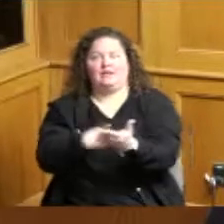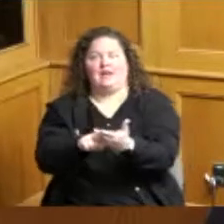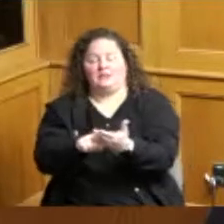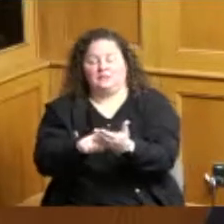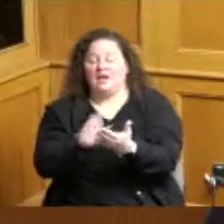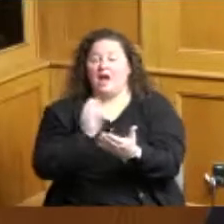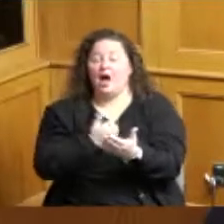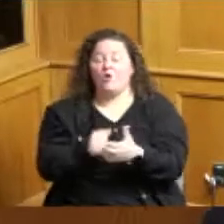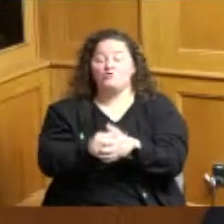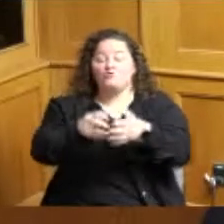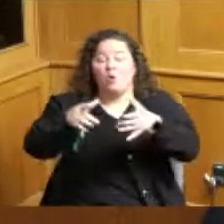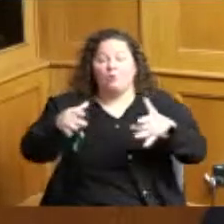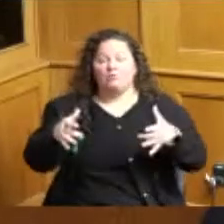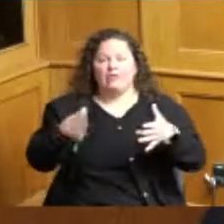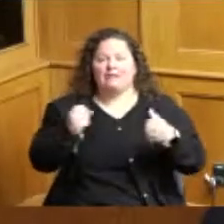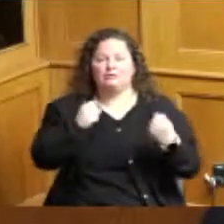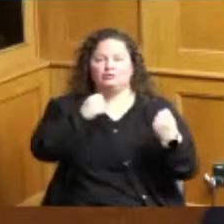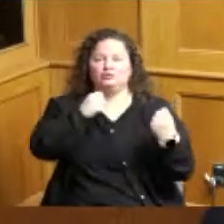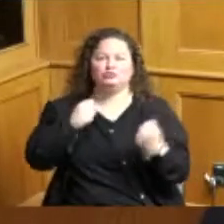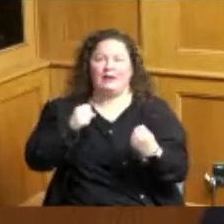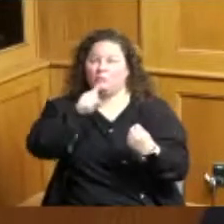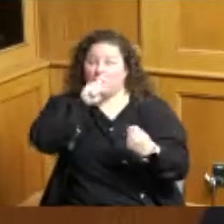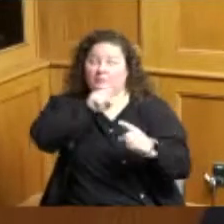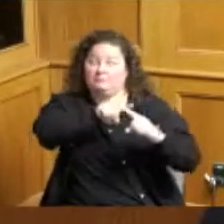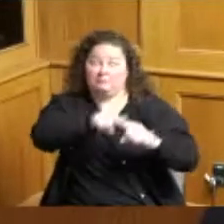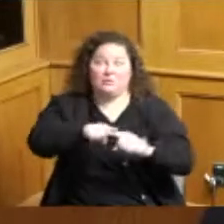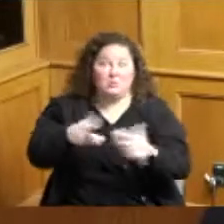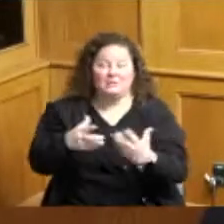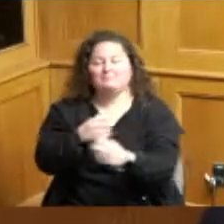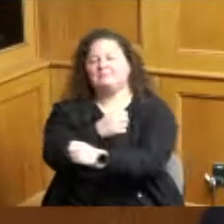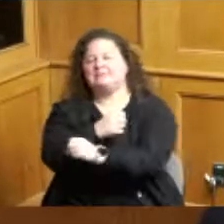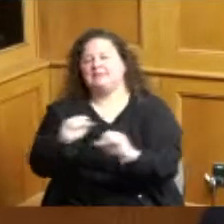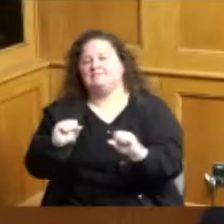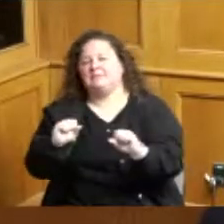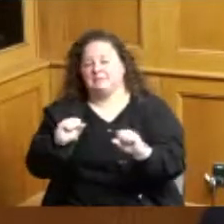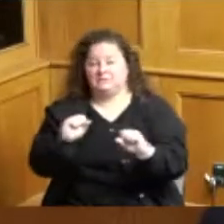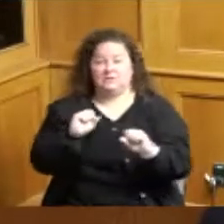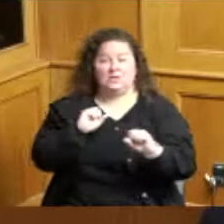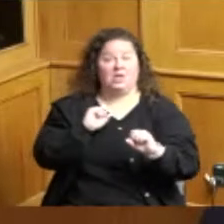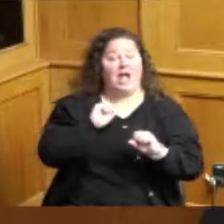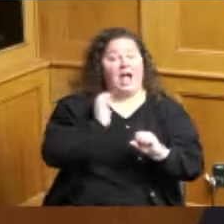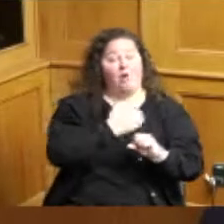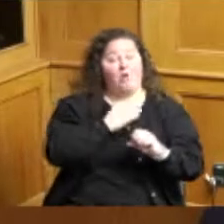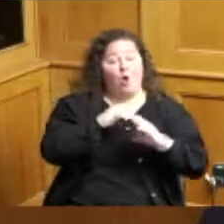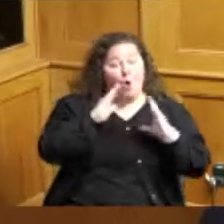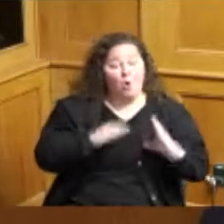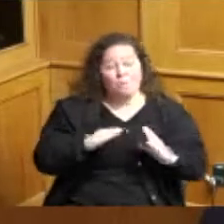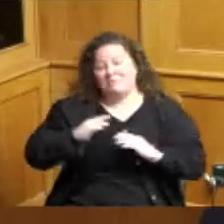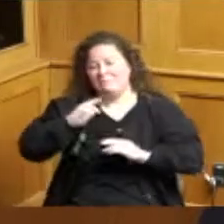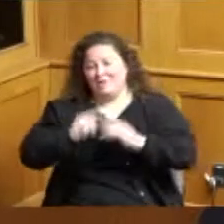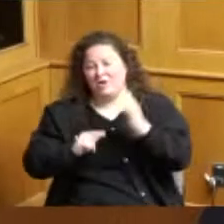on the safety and essential role of our homes buildings and infrastructure both in everyday